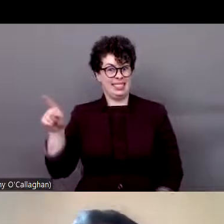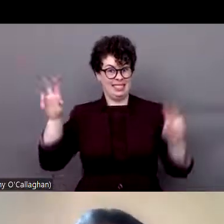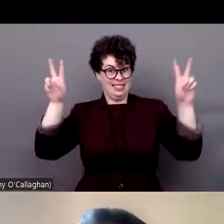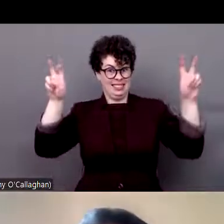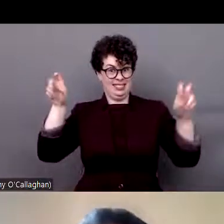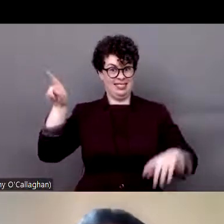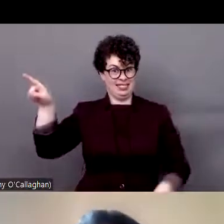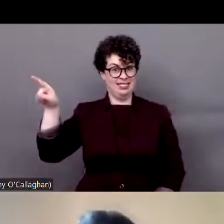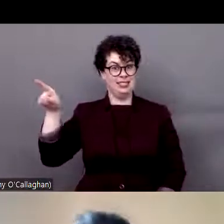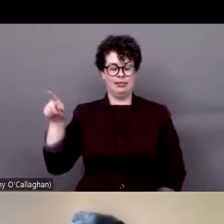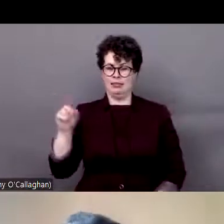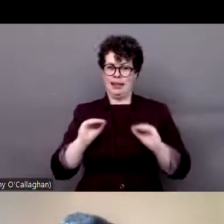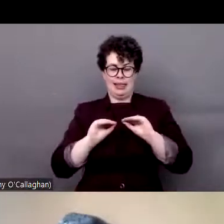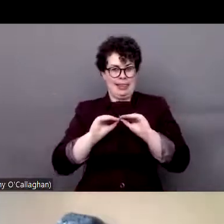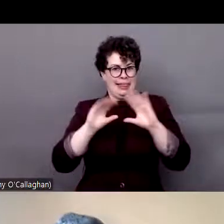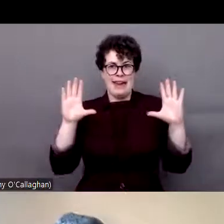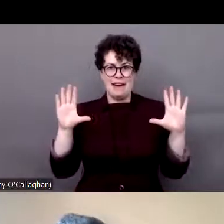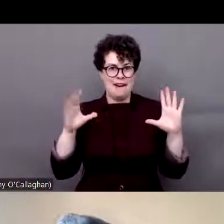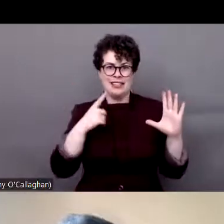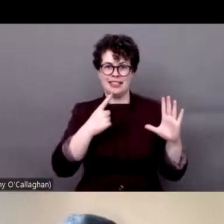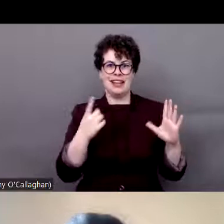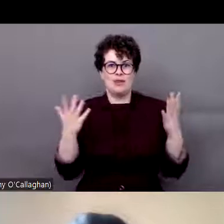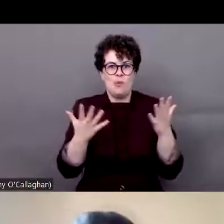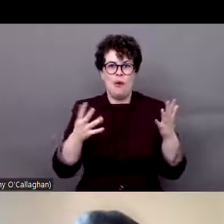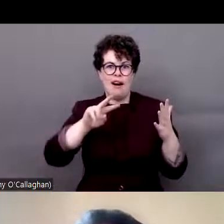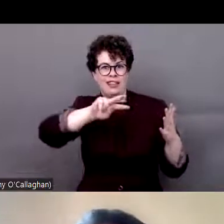Lilia Gonzalez described really well what racism is in Brazil.